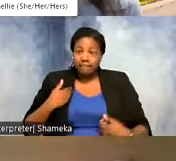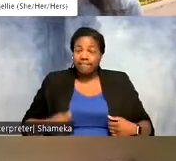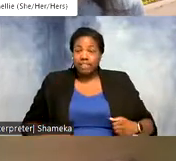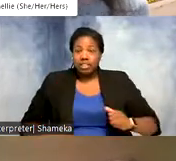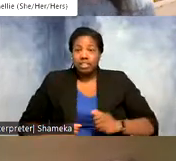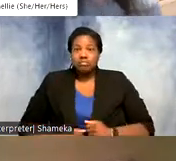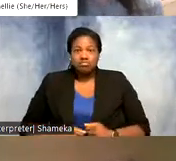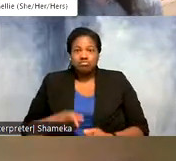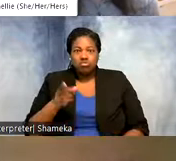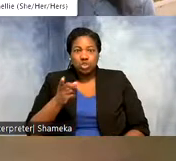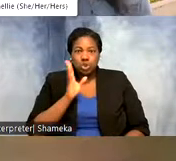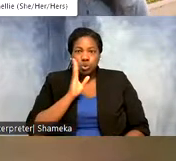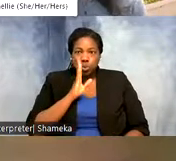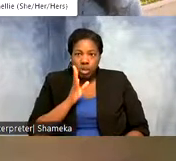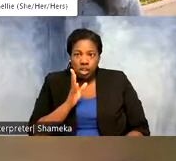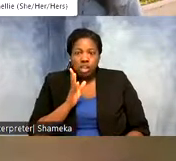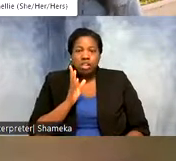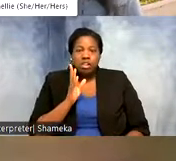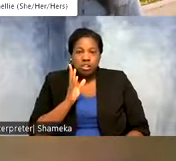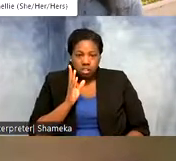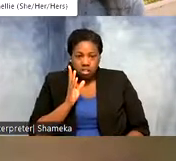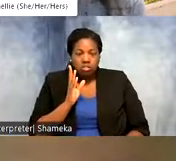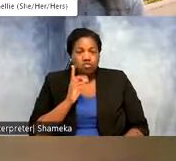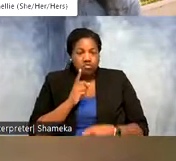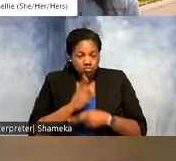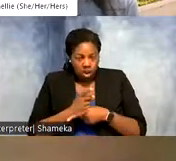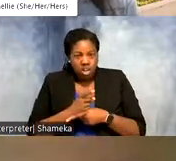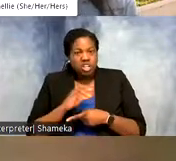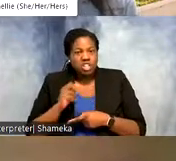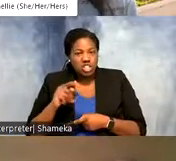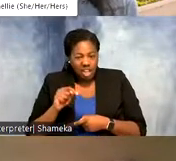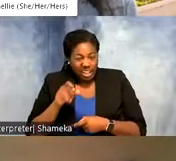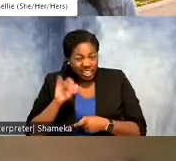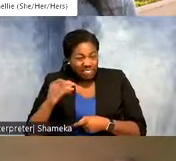all getting it in the chat! To keep them safe if they're really endangered, like she said. That we